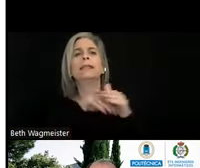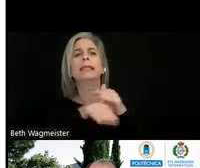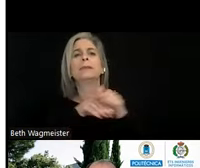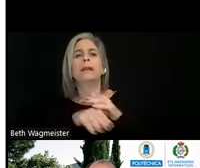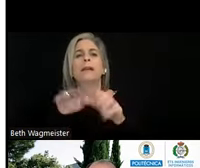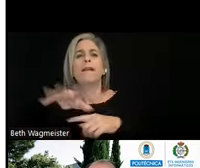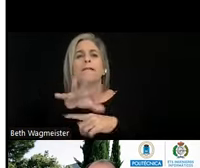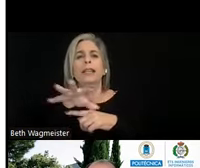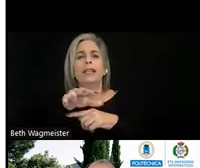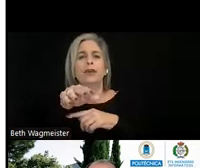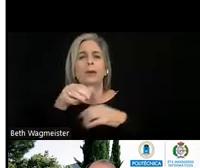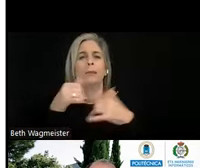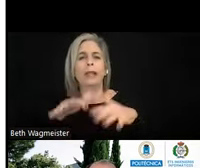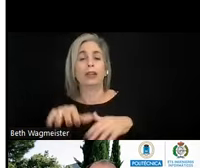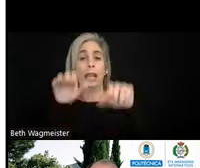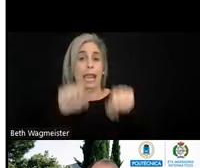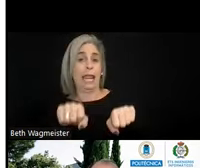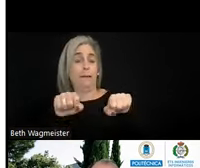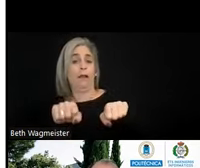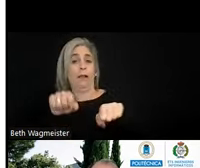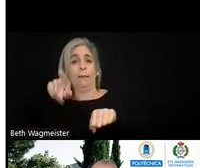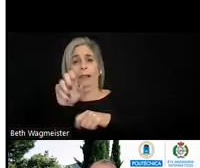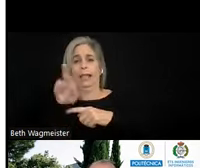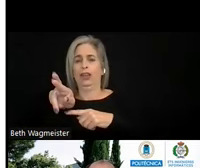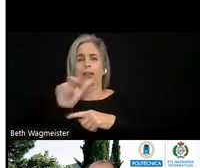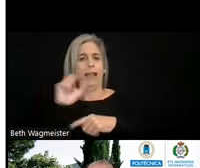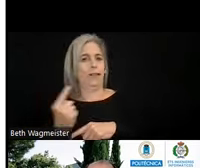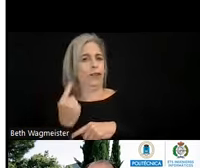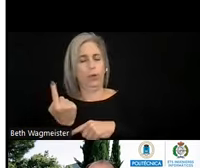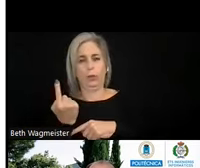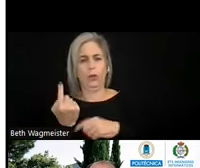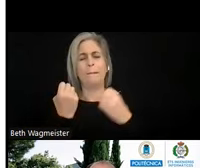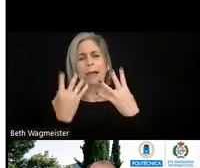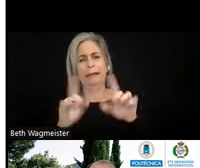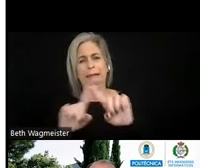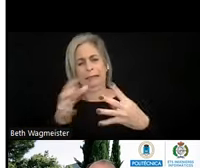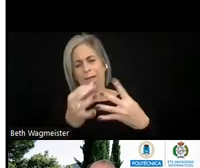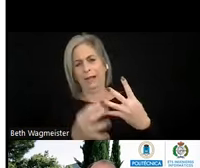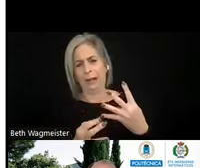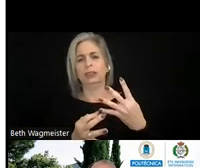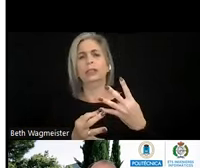for the web is Able Player. It's not the only one. There are several of them. The reason why